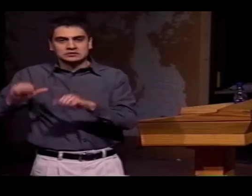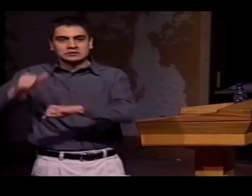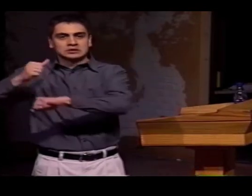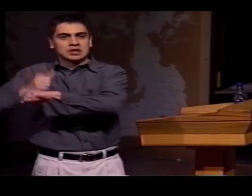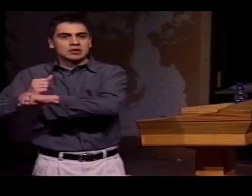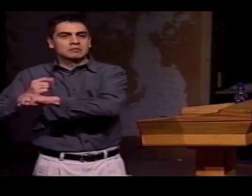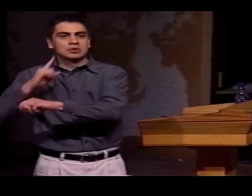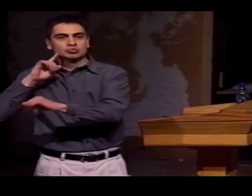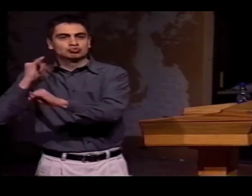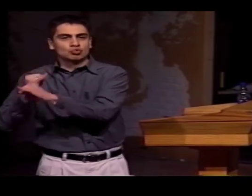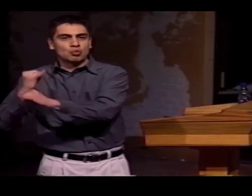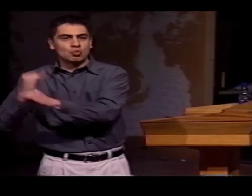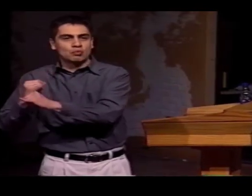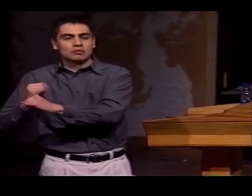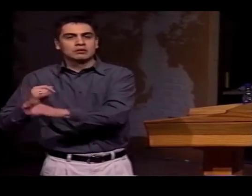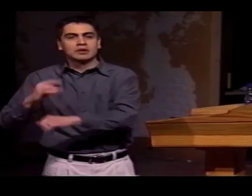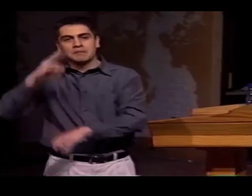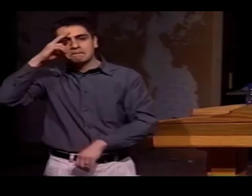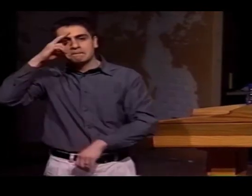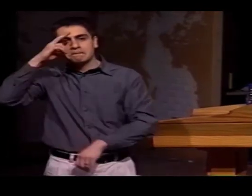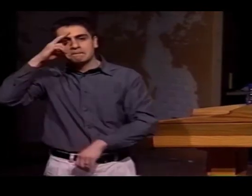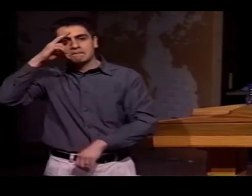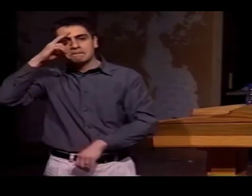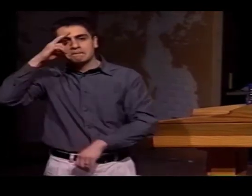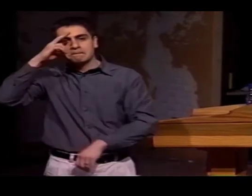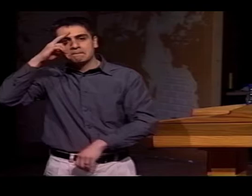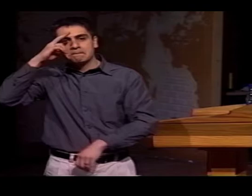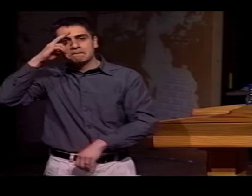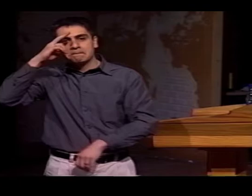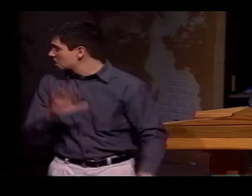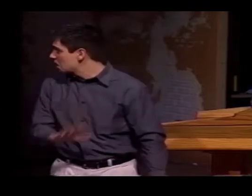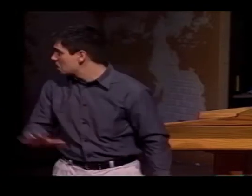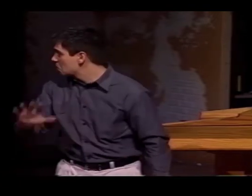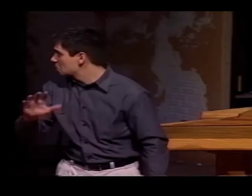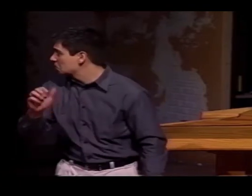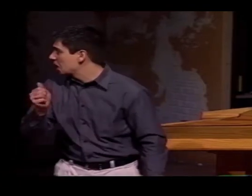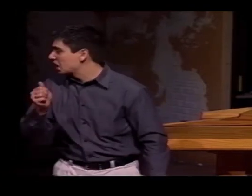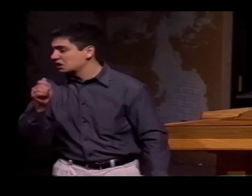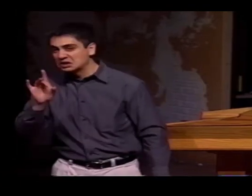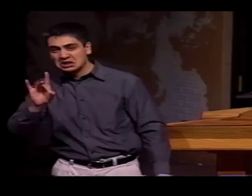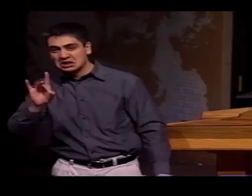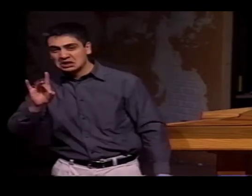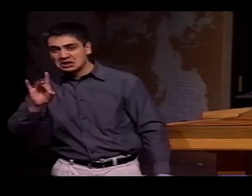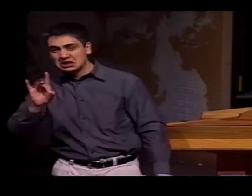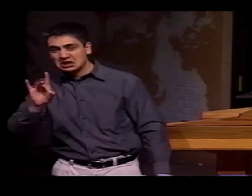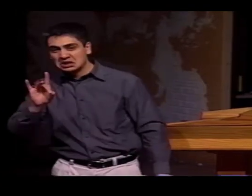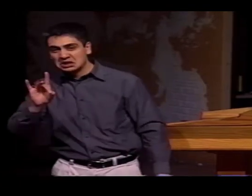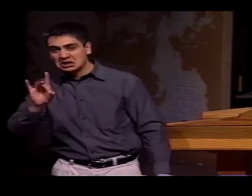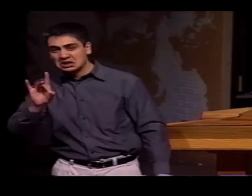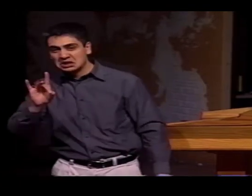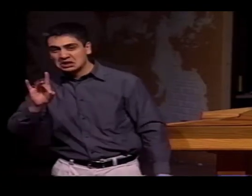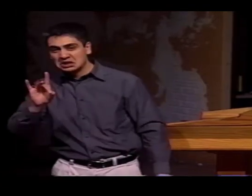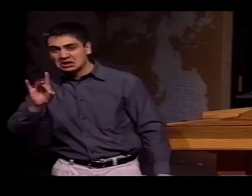AND ESTABLISHED A SYSTEM OF EDUCATIONAL LANGUAGE, THEN HE CAME TO MEXICO CITY IN ABOUT 1866